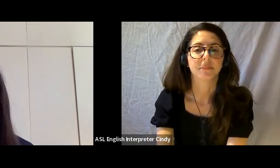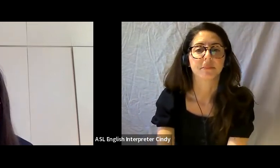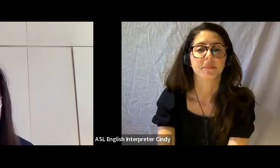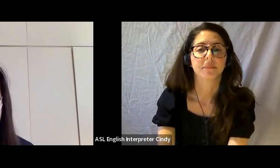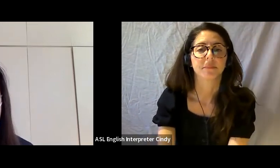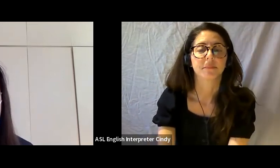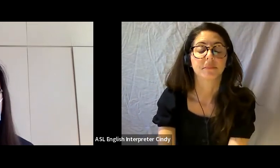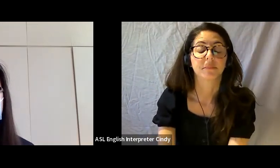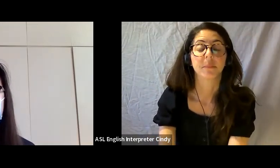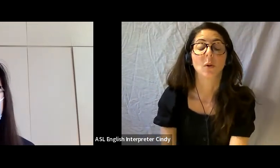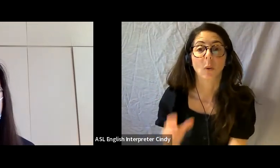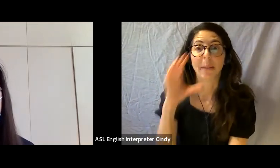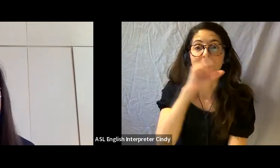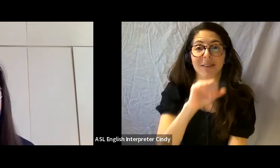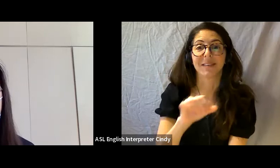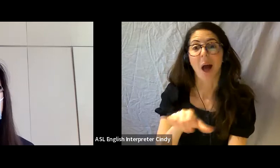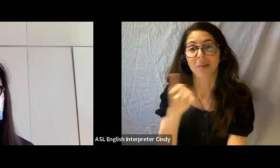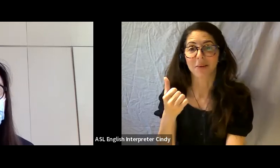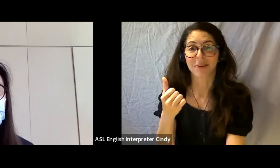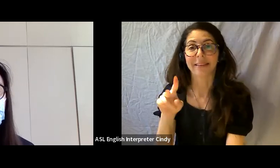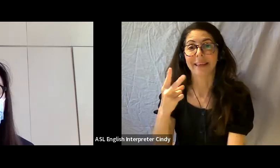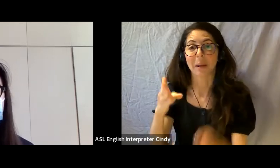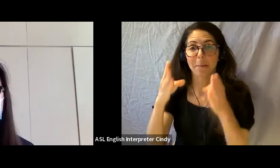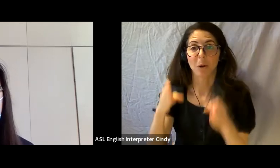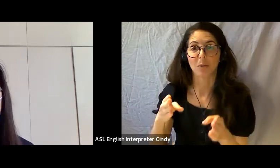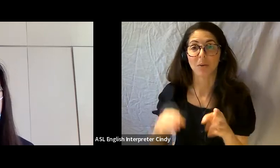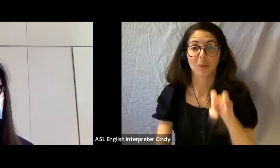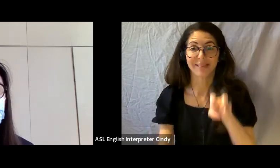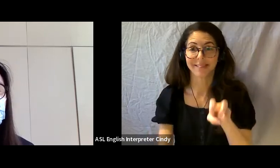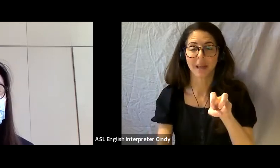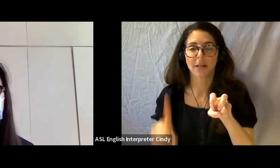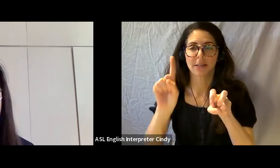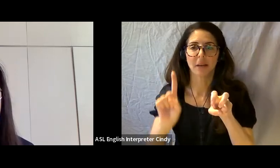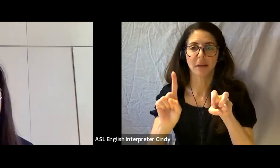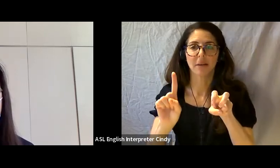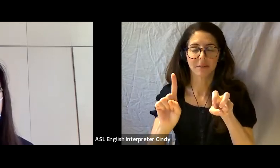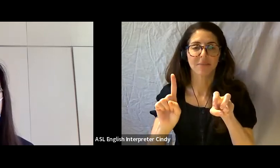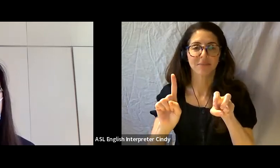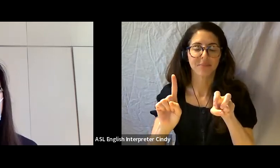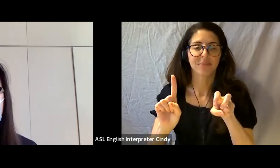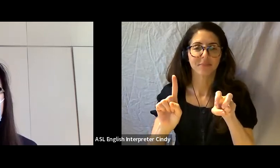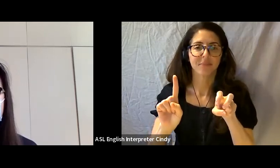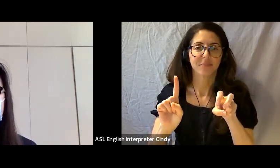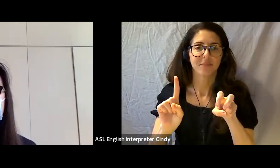There's also a second person standing next to the first wheelchair user